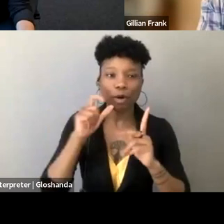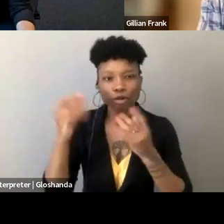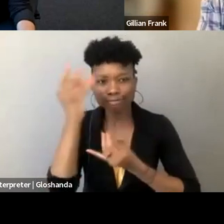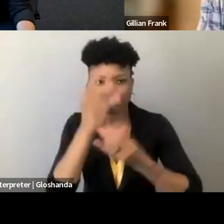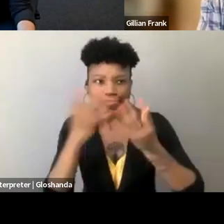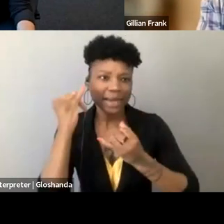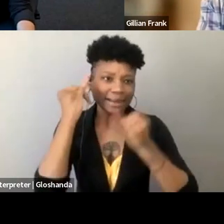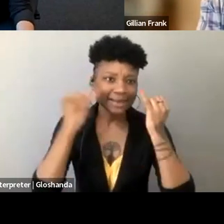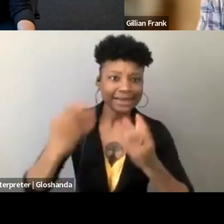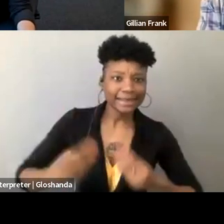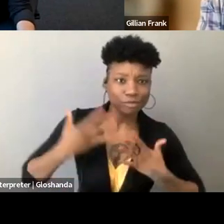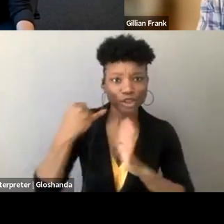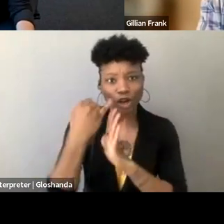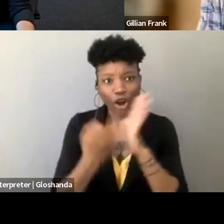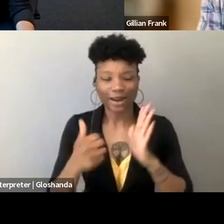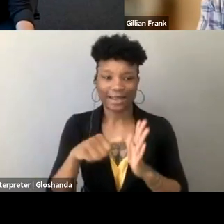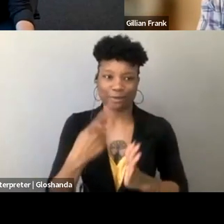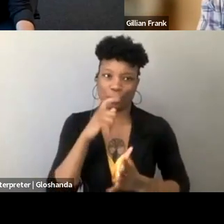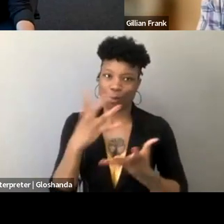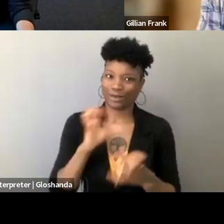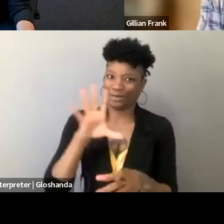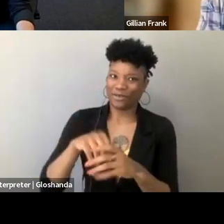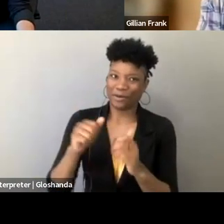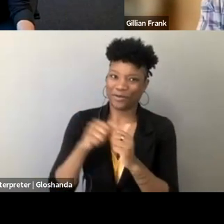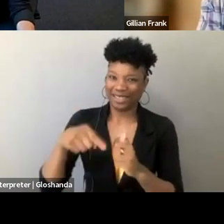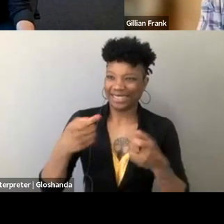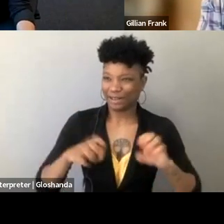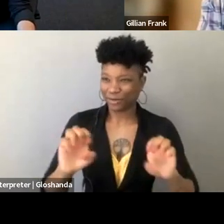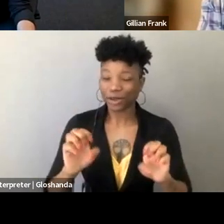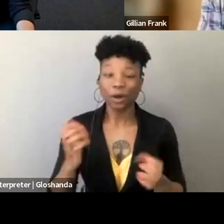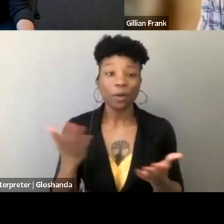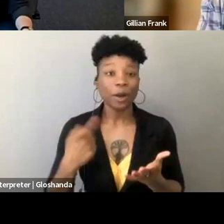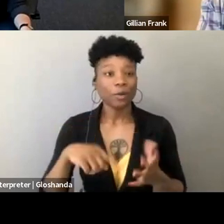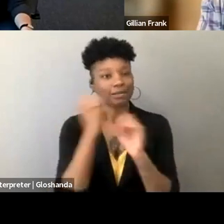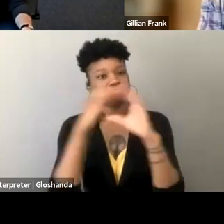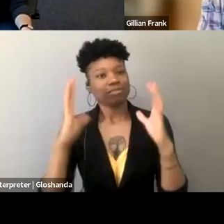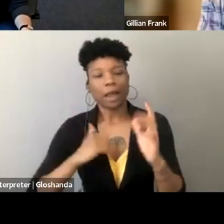who wants to be part of this effort. What we imagine our goal, our dream here